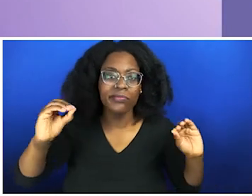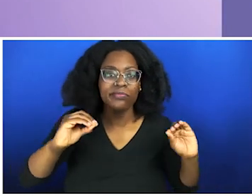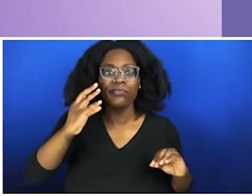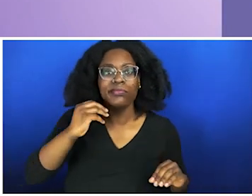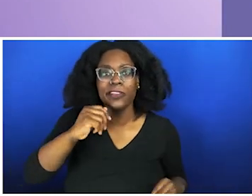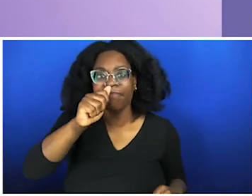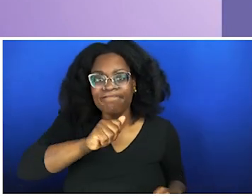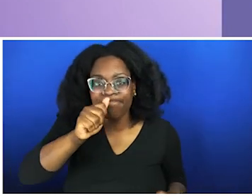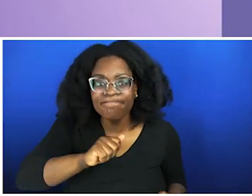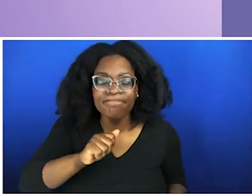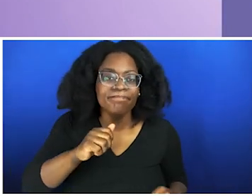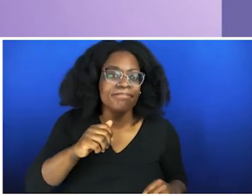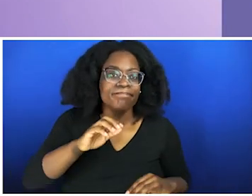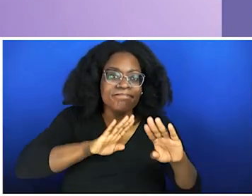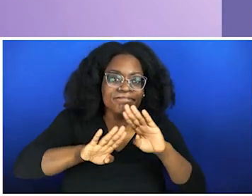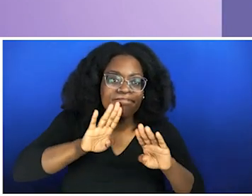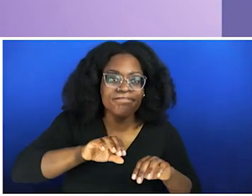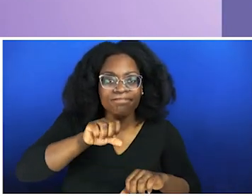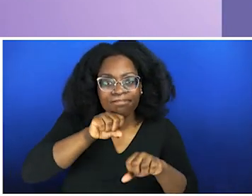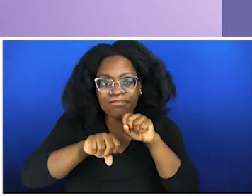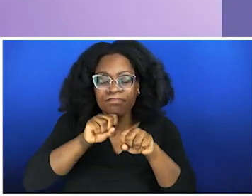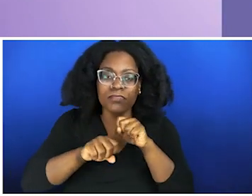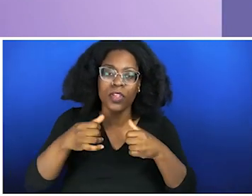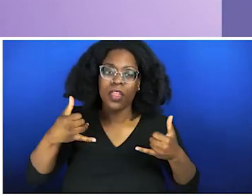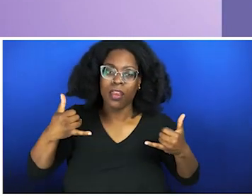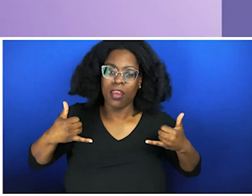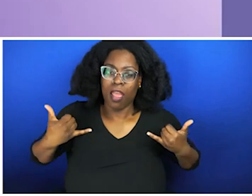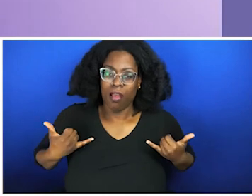had never had that experience, I just used to watch the movies. So I know what you all